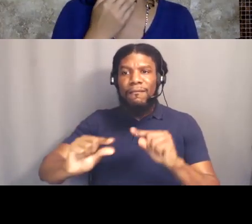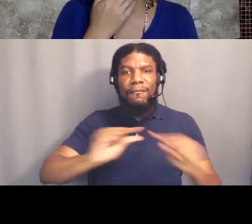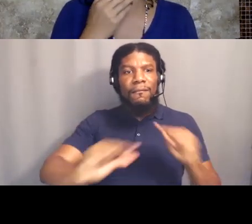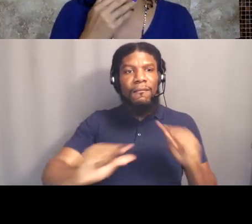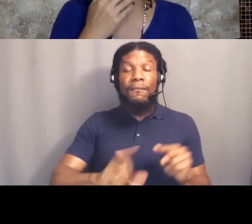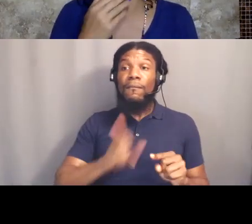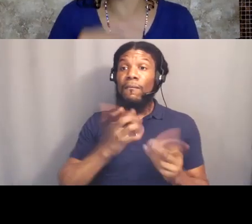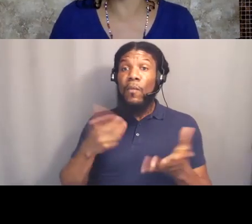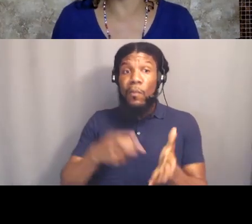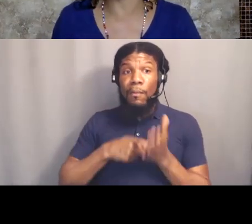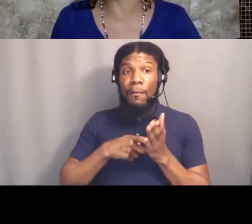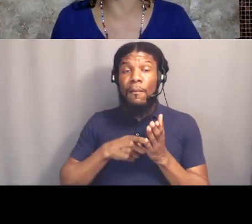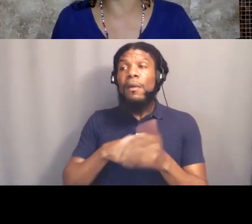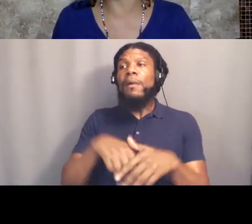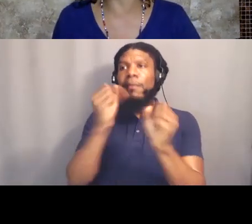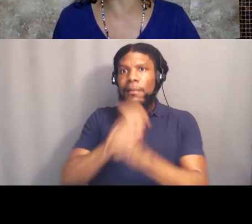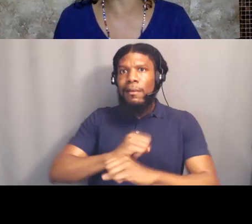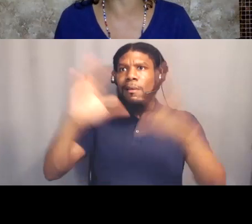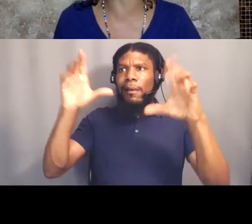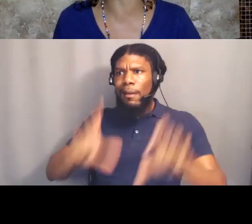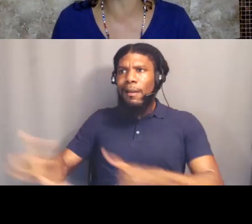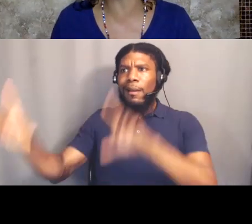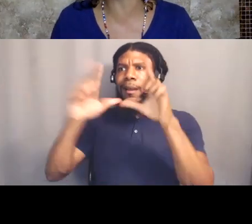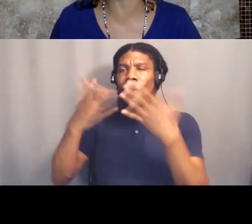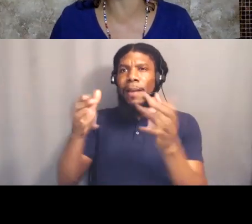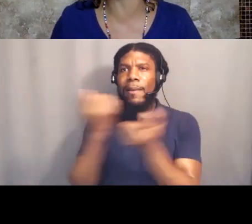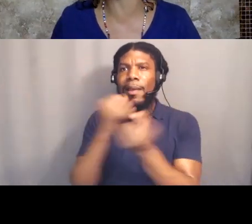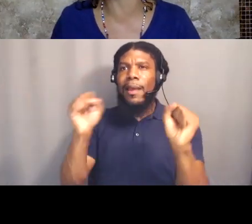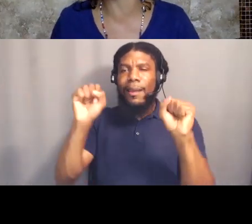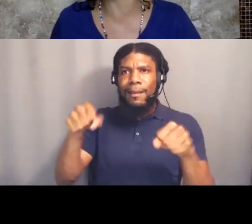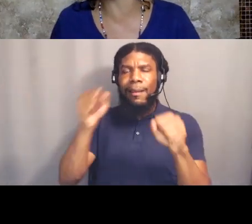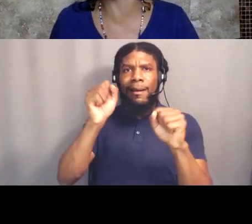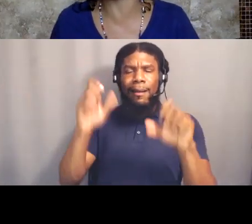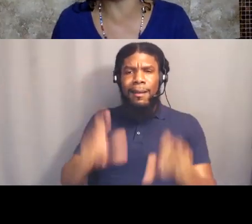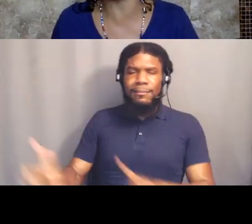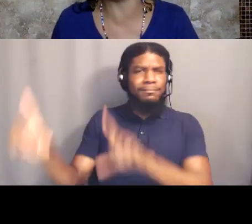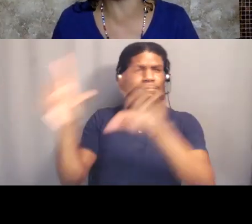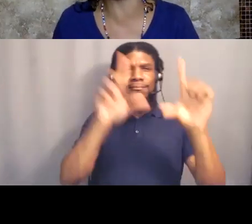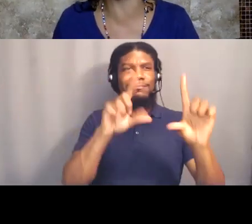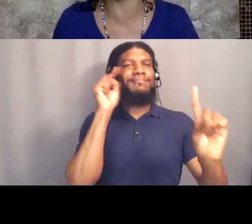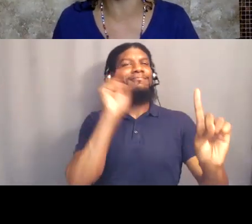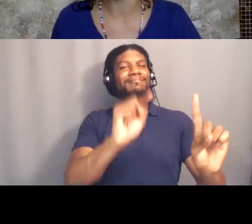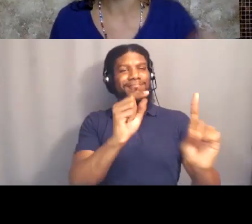I wanted to lift up this effort that's moving globally for police-free schools, we talked about it a little bit.